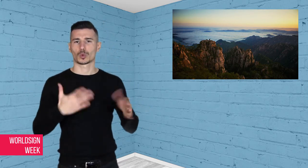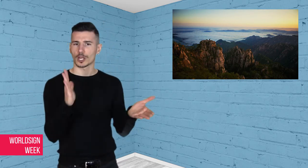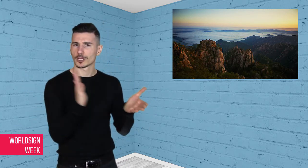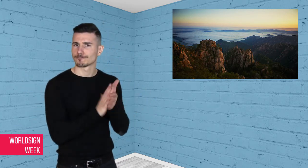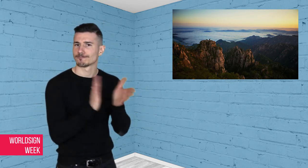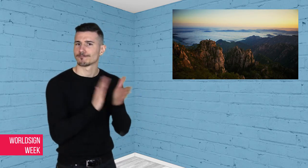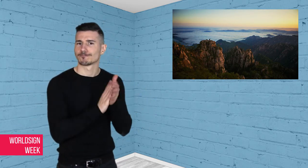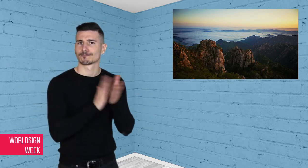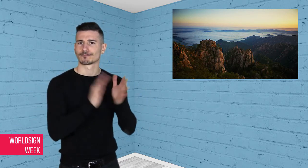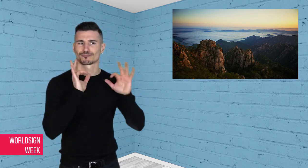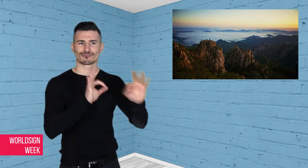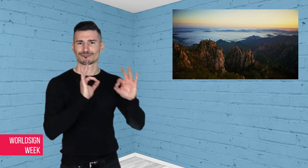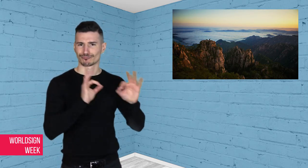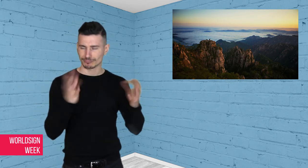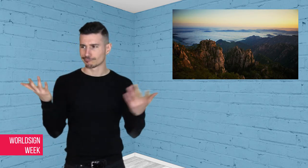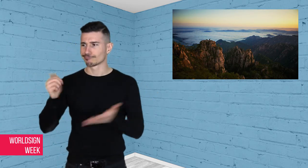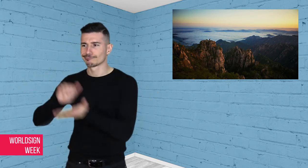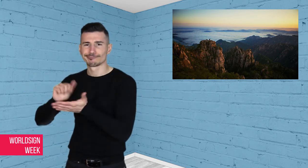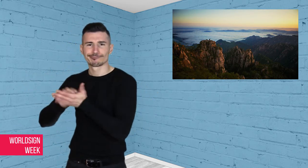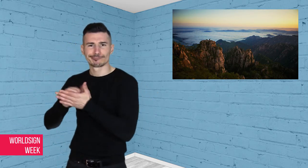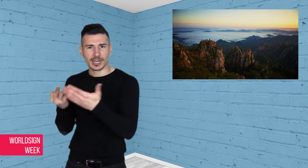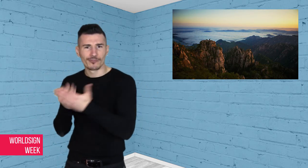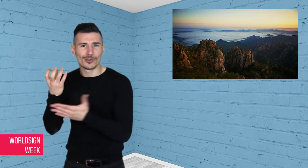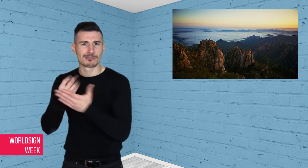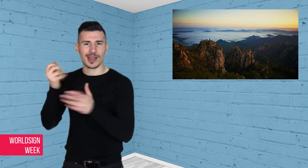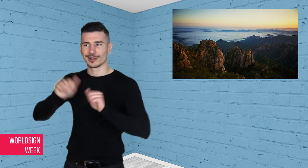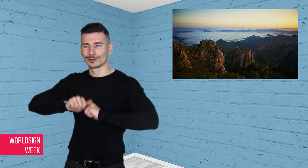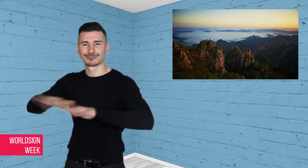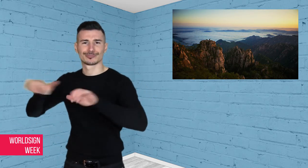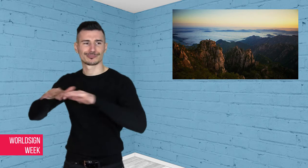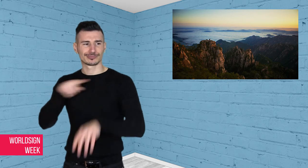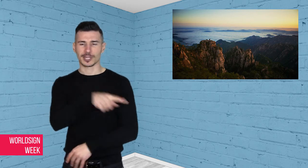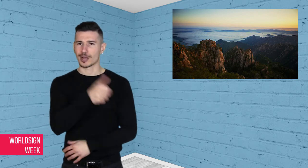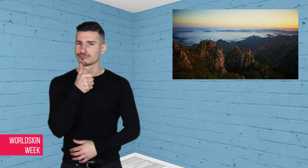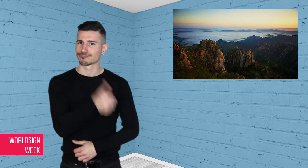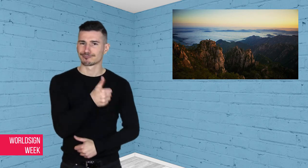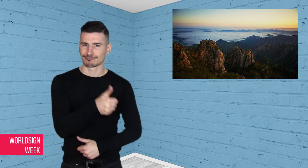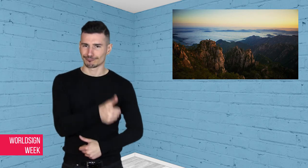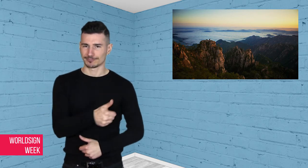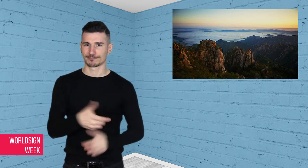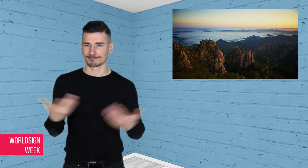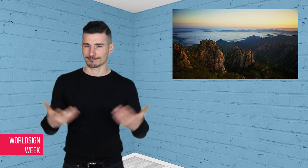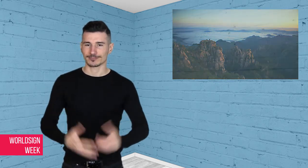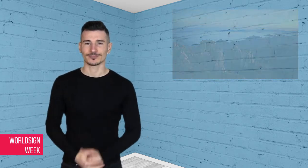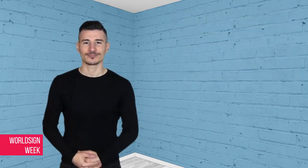environmentalists celebrated the news.